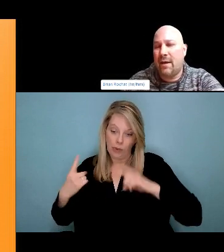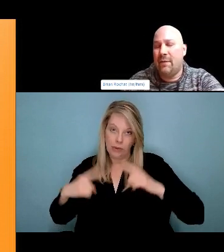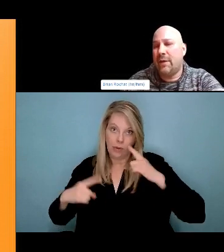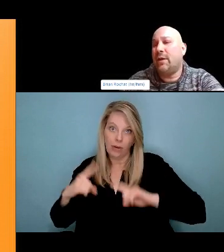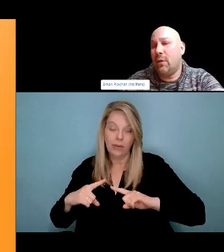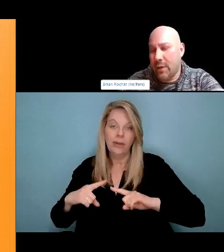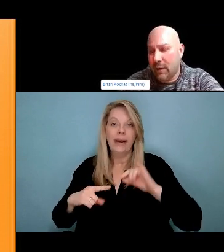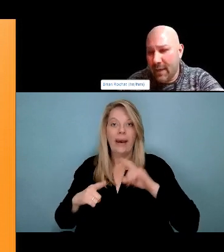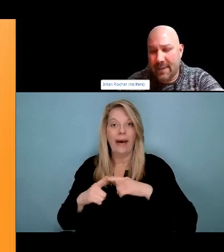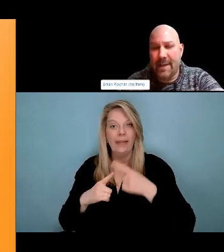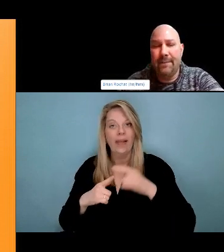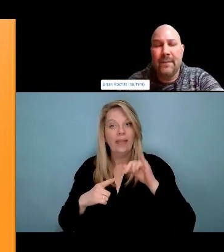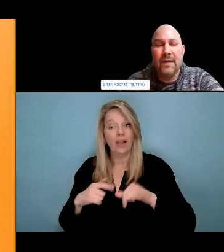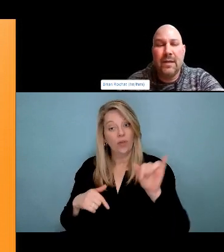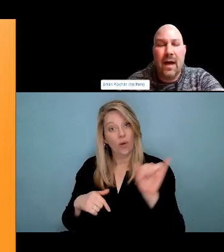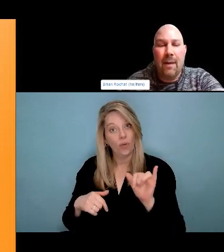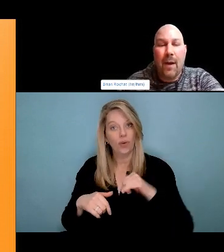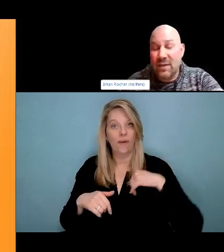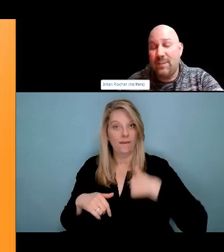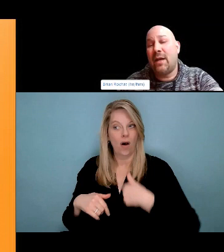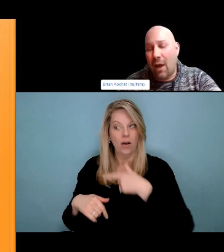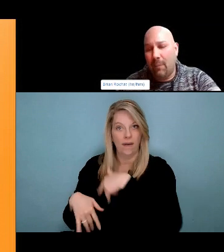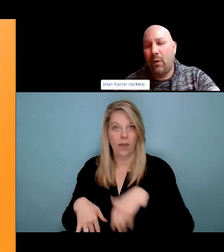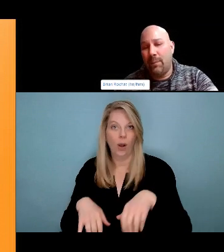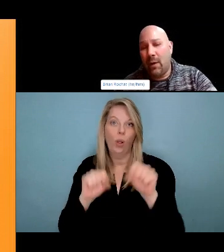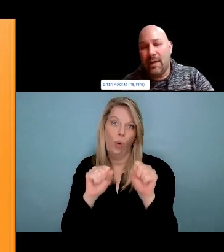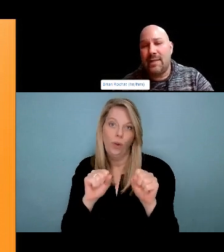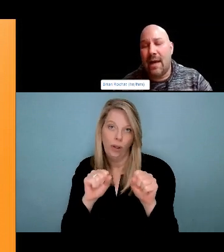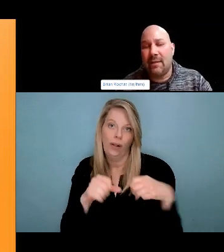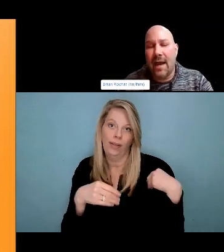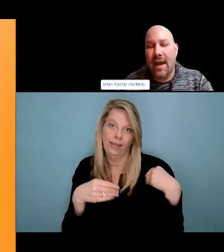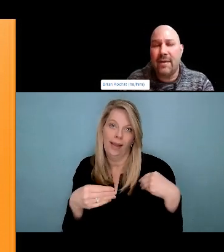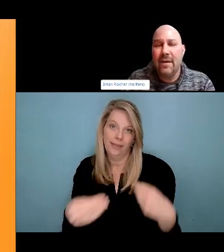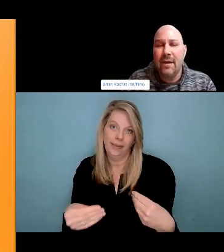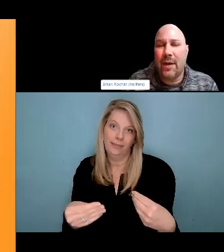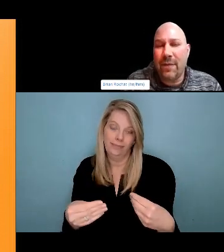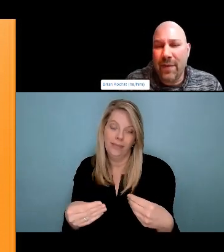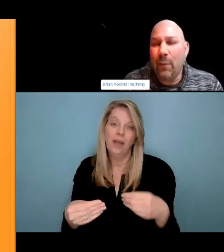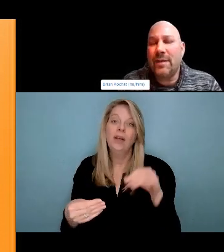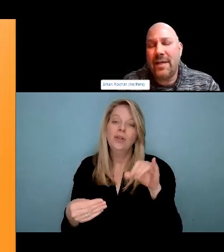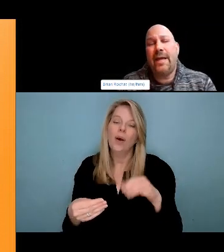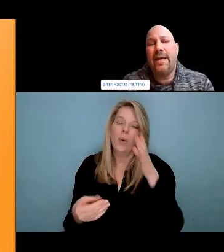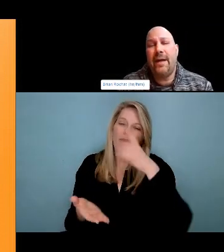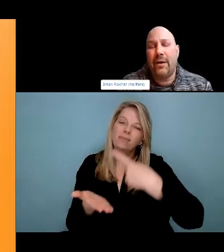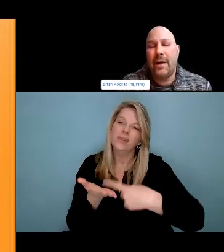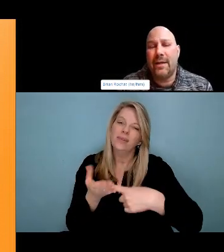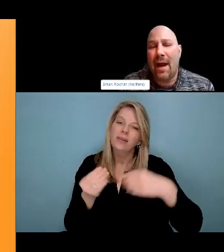harm reduction is about supporting policies programs and practices that are community based. Care led trauma-informed distinctions based